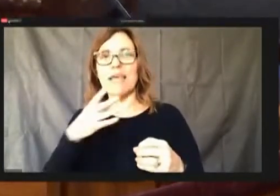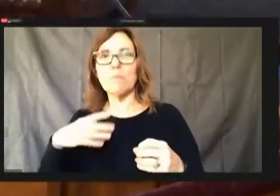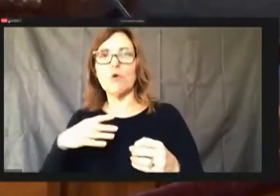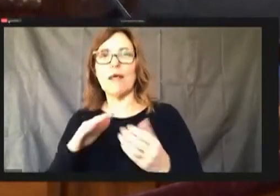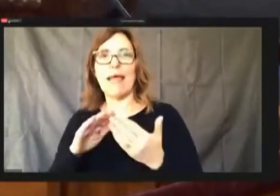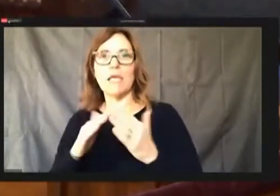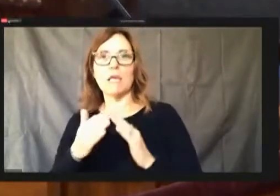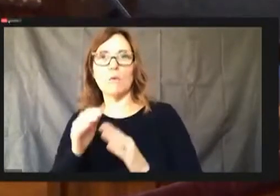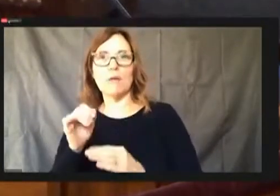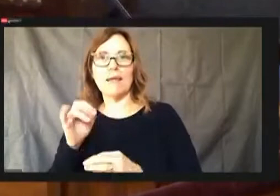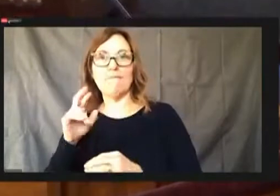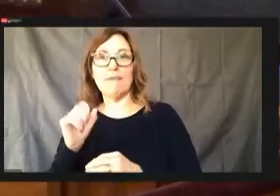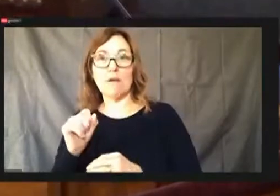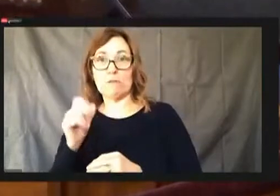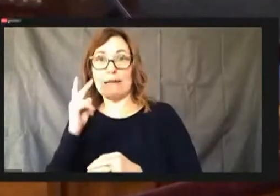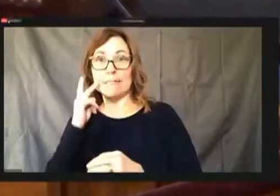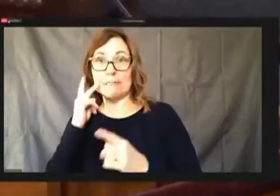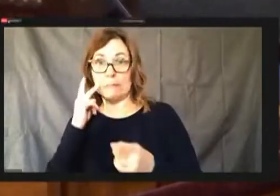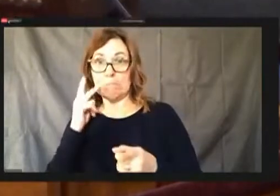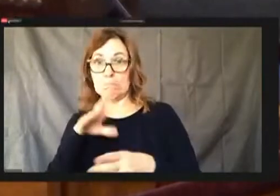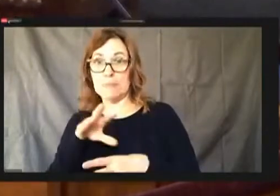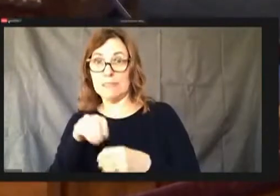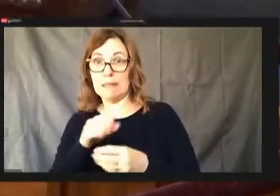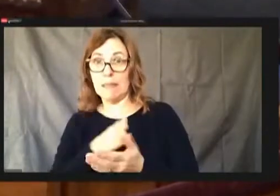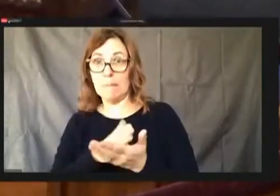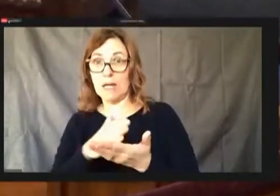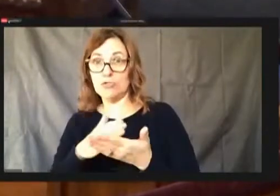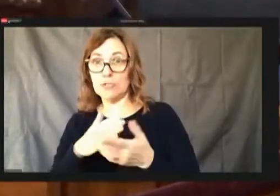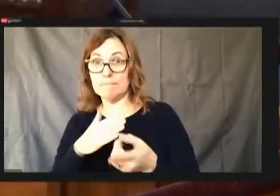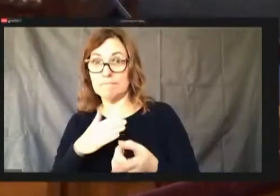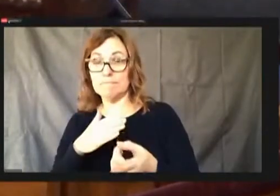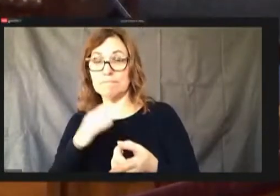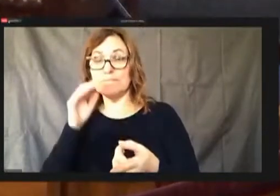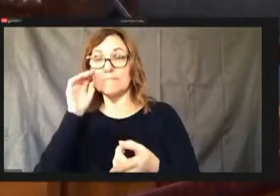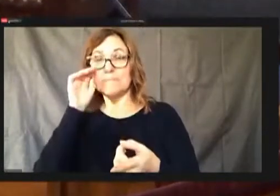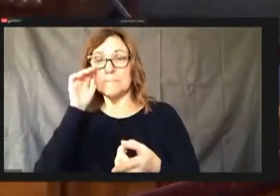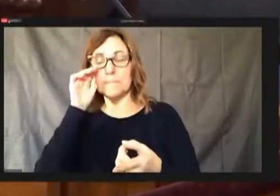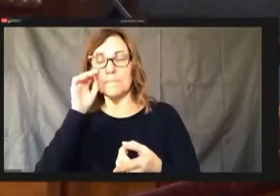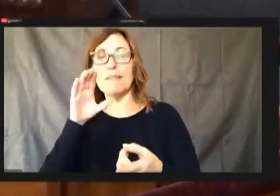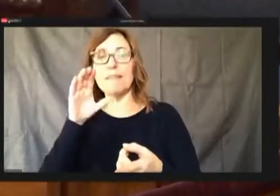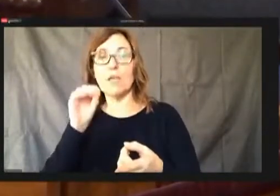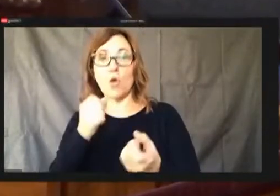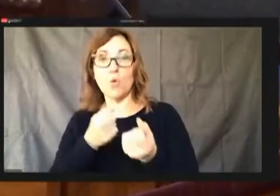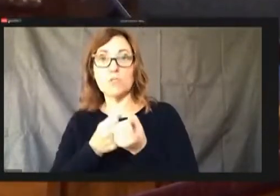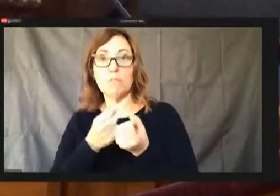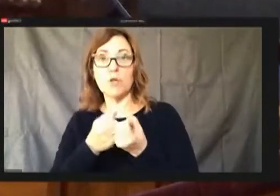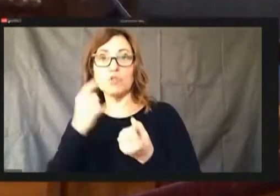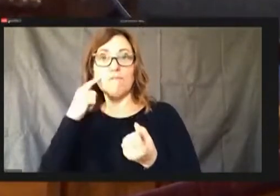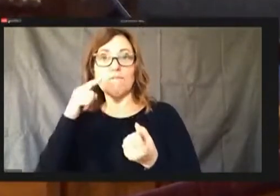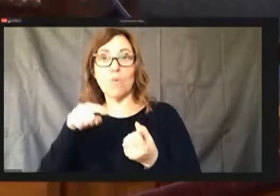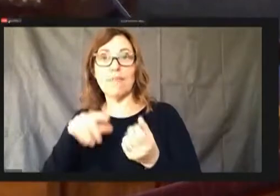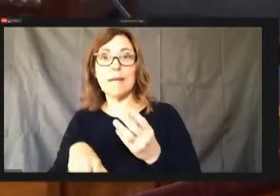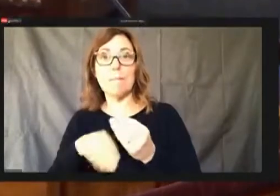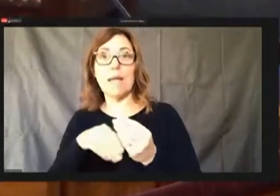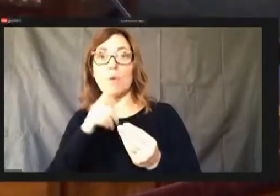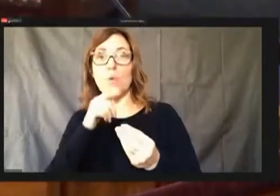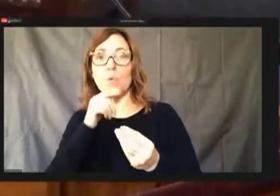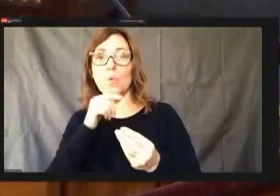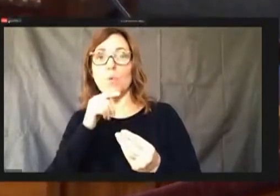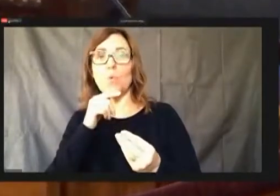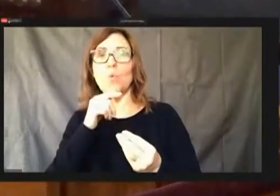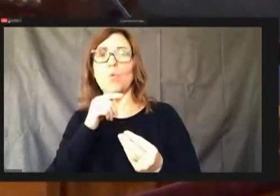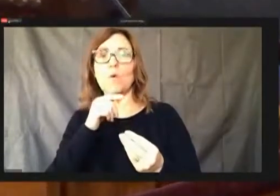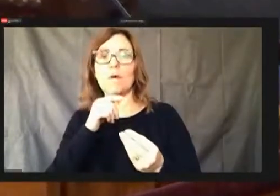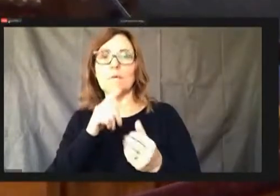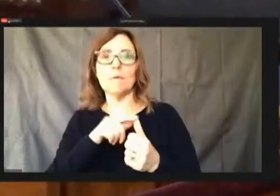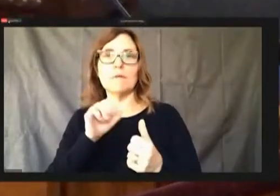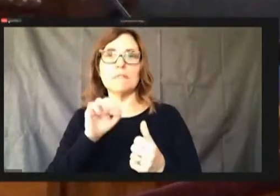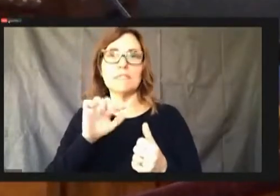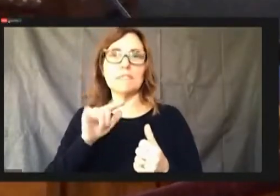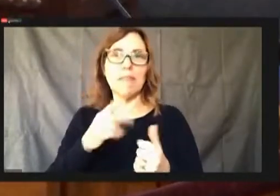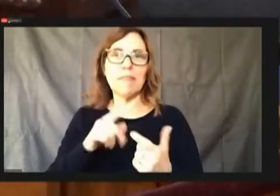here, and the co sponsors of this amendment our consultants are just a little bill so